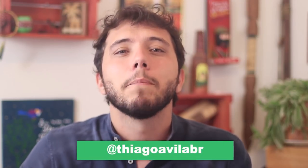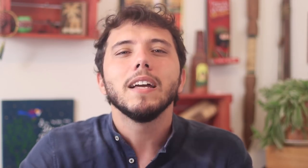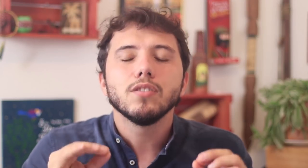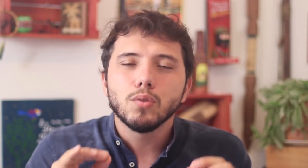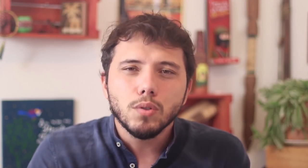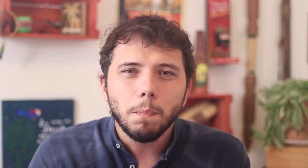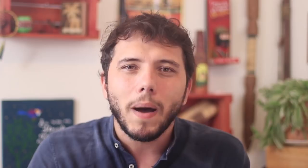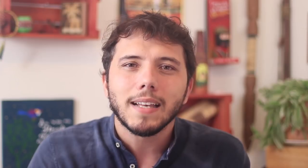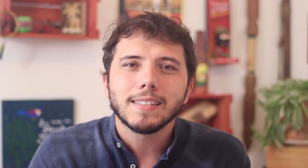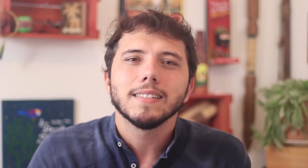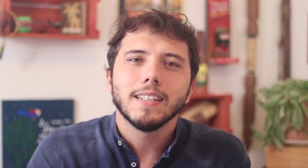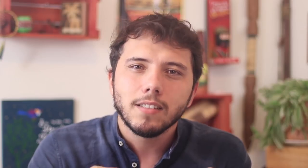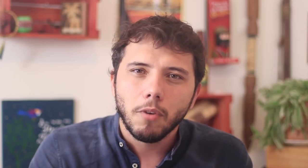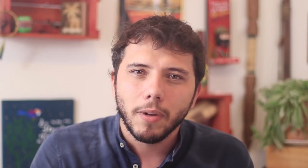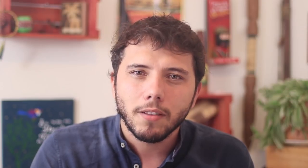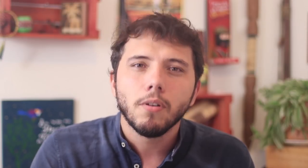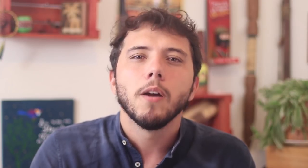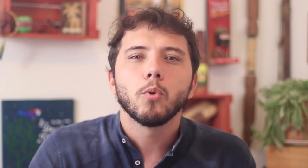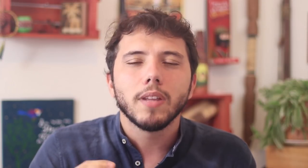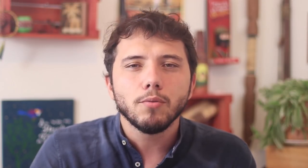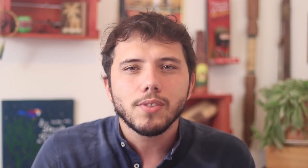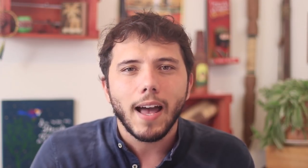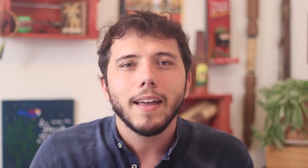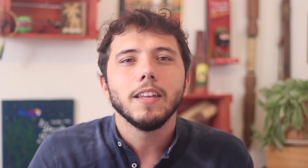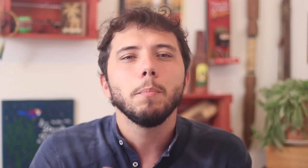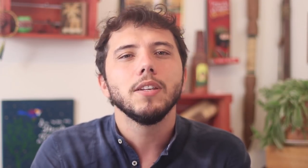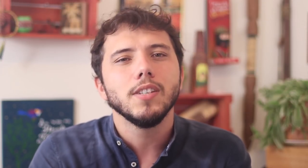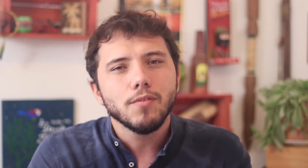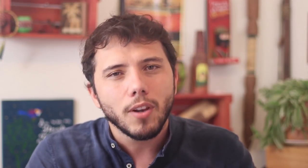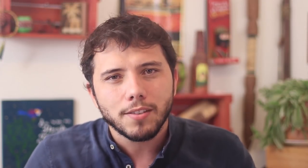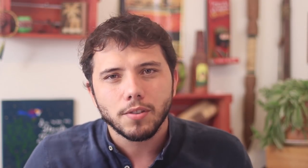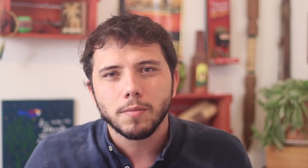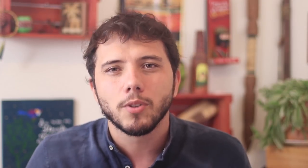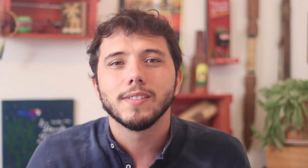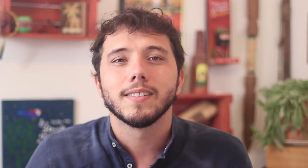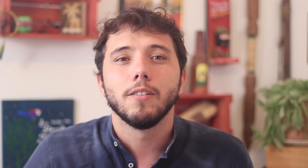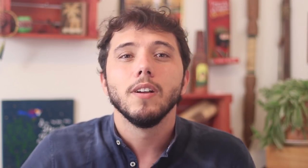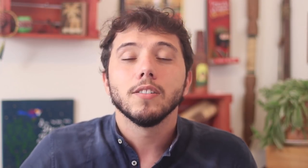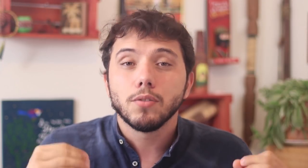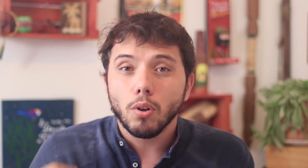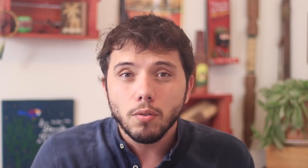But, right now it's all about denouncing and stopping exposure violations of anyone